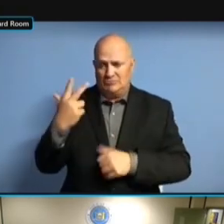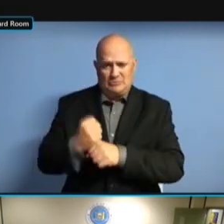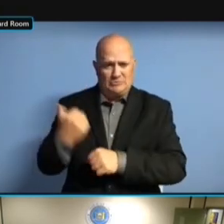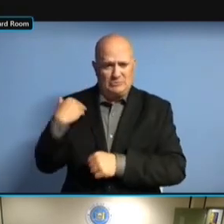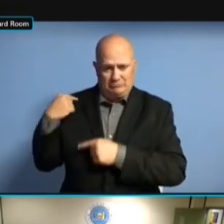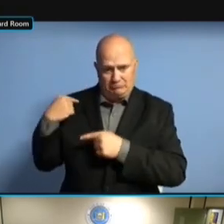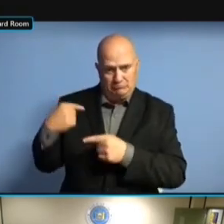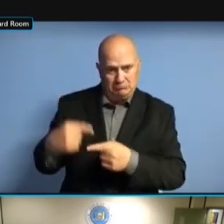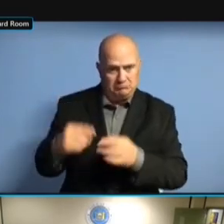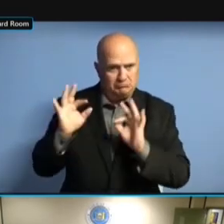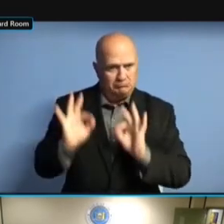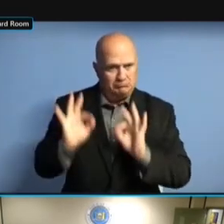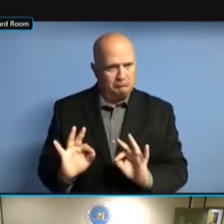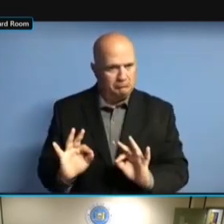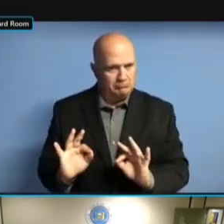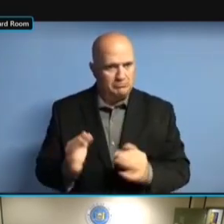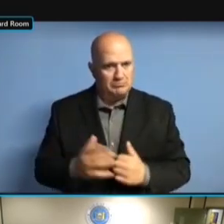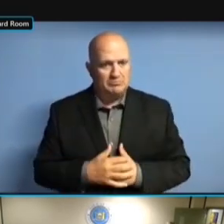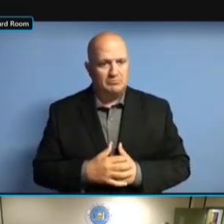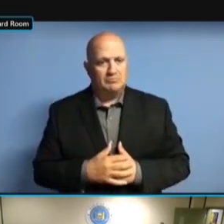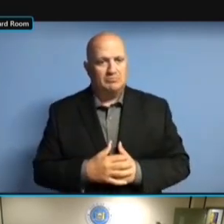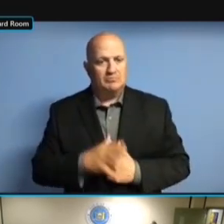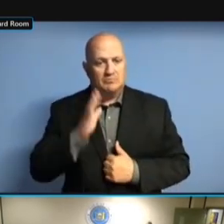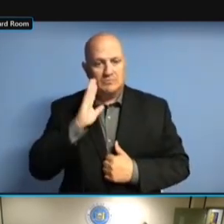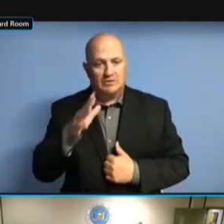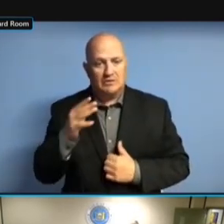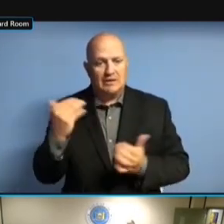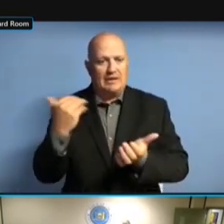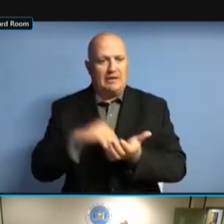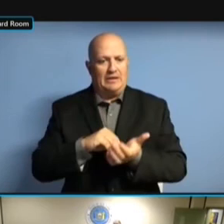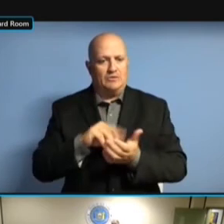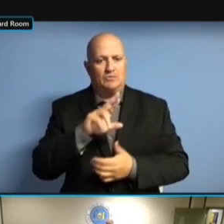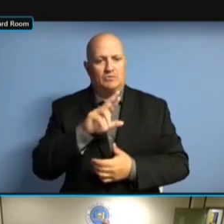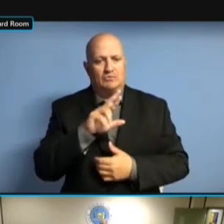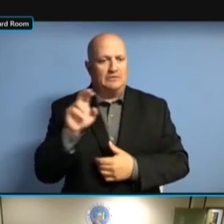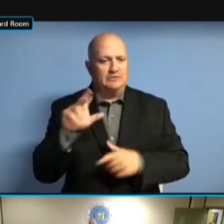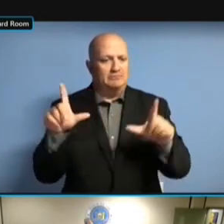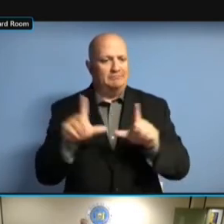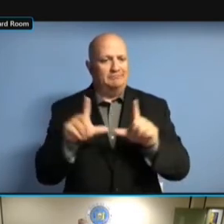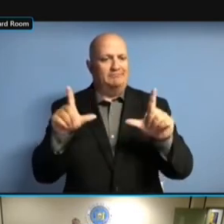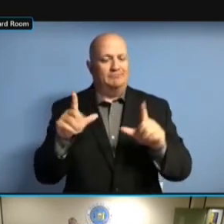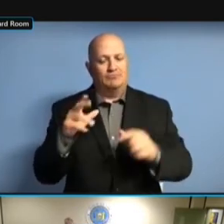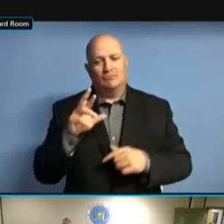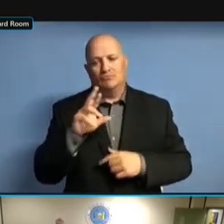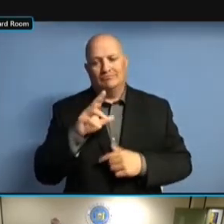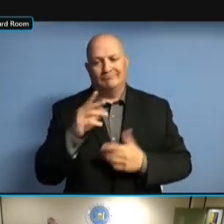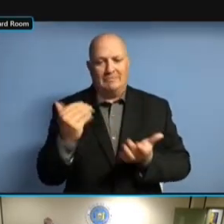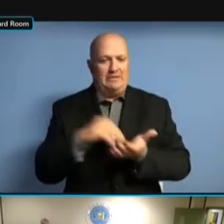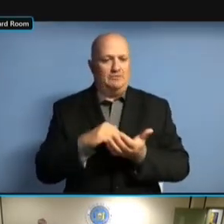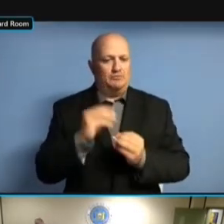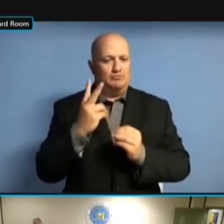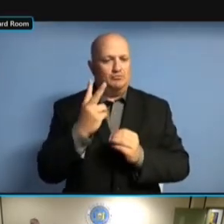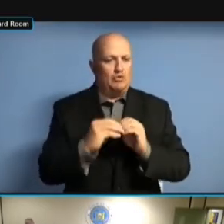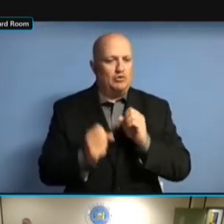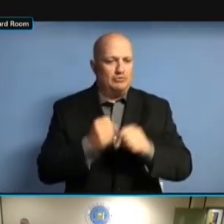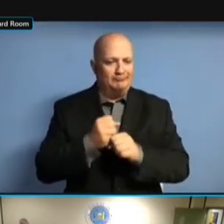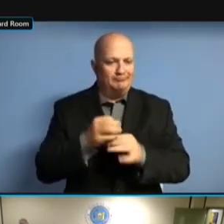MONITORING. MONITORING. THOSE MONITORING. THOSE ARE MONITORING. THOSE ARE NOW MONITORING. THOSE ARE NOW RENEWED MONITORING. THOSE ARE NOW RENEWED FOR MONITORING. THOSE ARE NOW RENEWED FOR AN THOSE ARE NOW RENEWED FOR AN THOSE ARE NOW RENEWED FOR AN ADDITIONAL THOSE ARE NOW RENEWED FOR AN ADDITIONAL TWO THOSE ARE NOW RENEWED FOR AN ADDITIONAL TWO YEARS. ADDITIONAL TWO YEARS. ADDITIONAL TWO YEARS. WE ADDITIONAL TWO YEARS. WE CONTINUE ADDITIONAL TWO YEARS. WE CONTINUE TO ADDITIONAL TWO YEARS. WE CONTINUE TO WORK ADDITIONAL TWO YEARS. WE CONTINUE TO WORK WITH ADDITIONAL TWO YEARS. WE CONTINUE TO WORK WITH NYSDEC WE CONTINUE TO WORK WITH NYSDEC